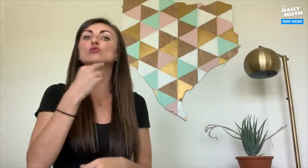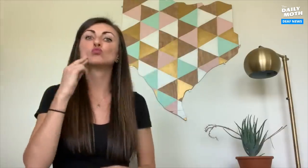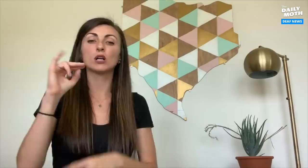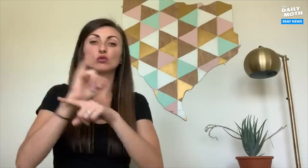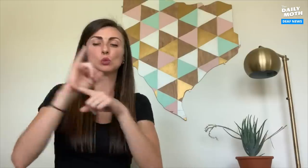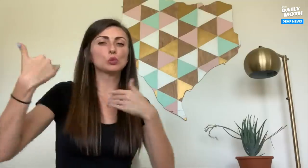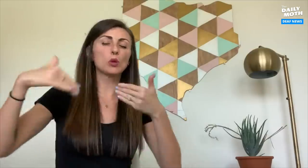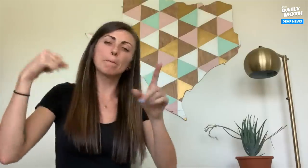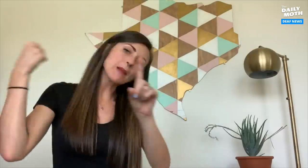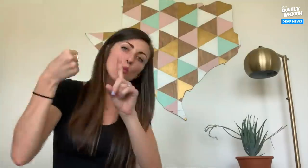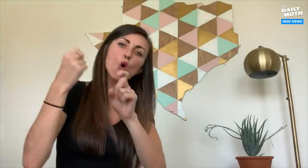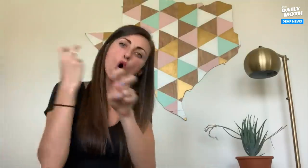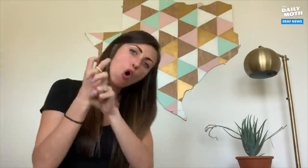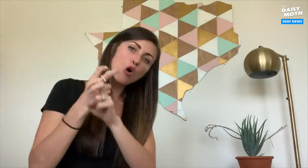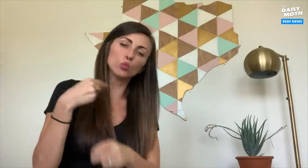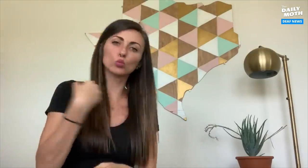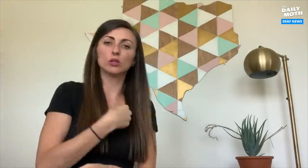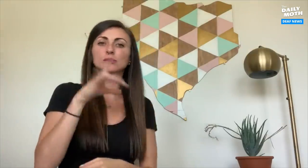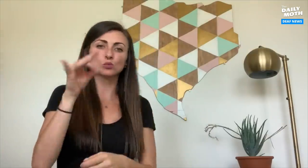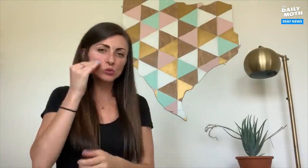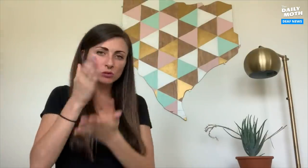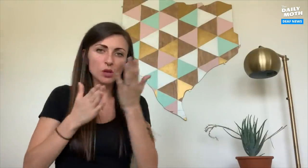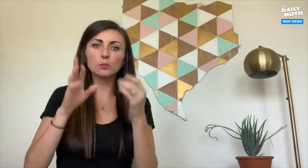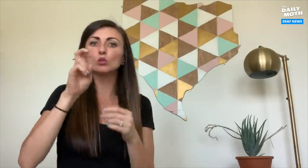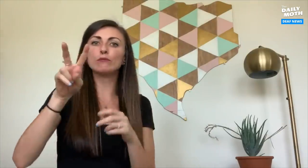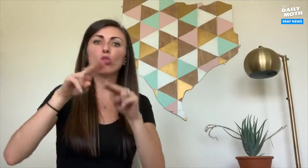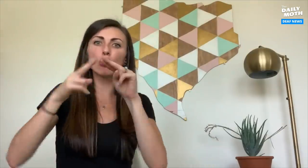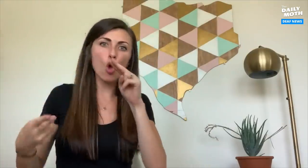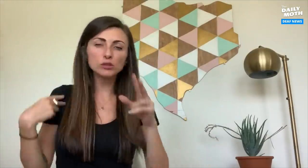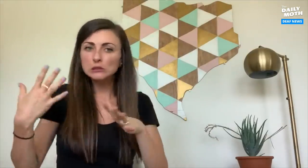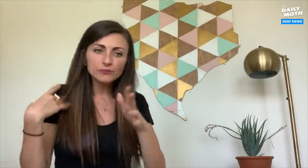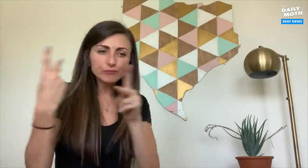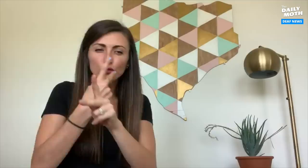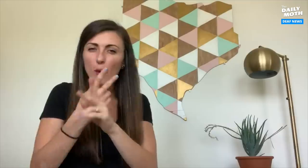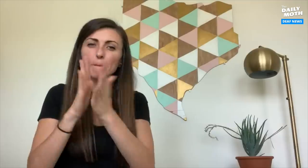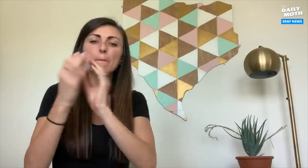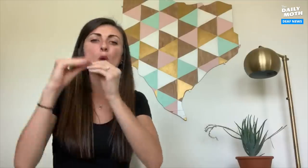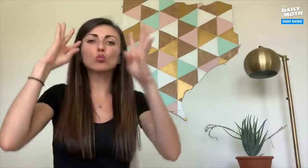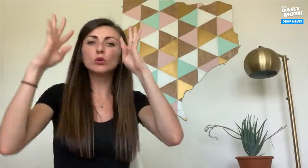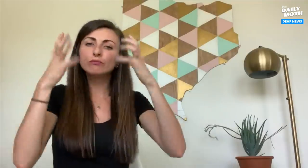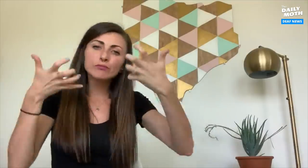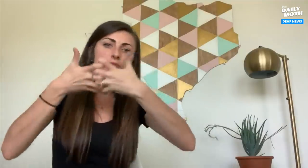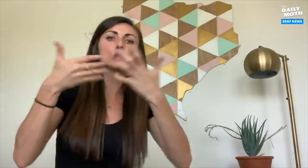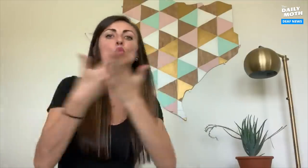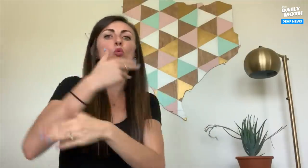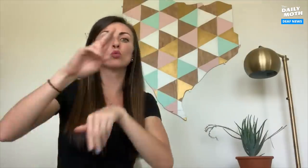the restaurant industry has been hit particularly hard. We did experience some revenue loss ourselves. We had to become more creative in order to